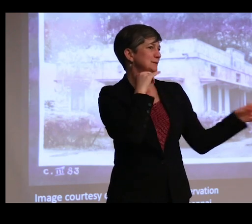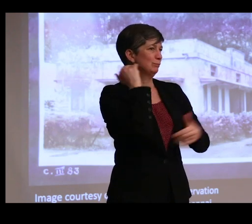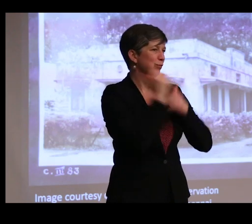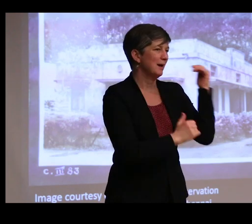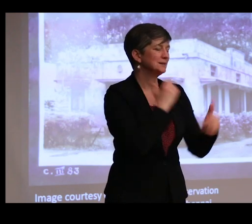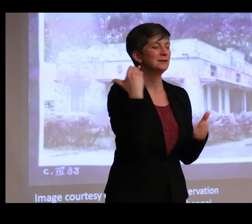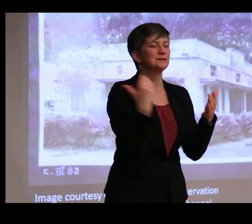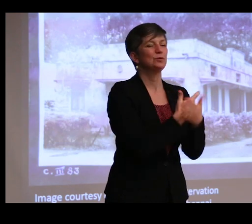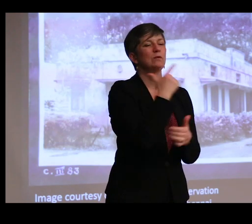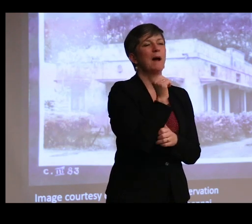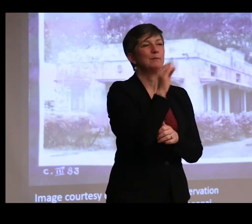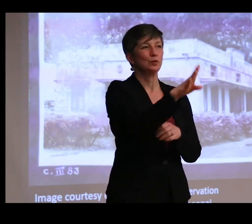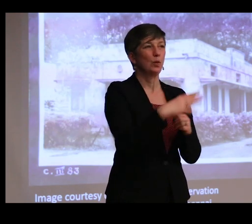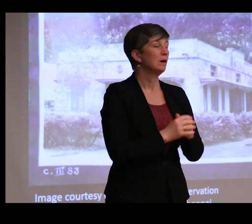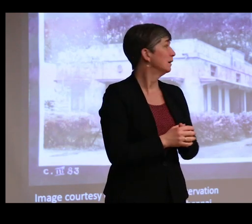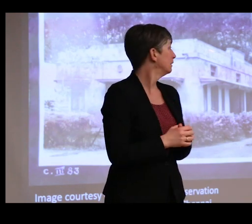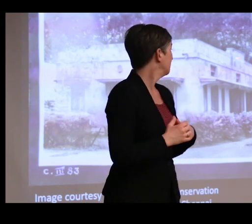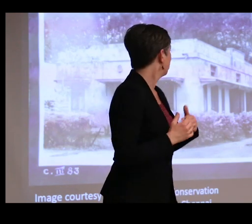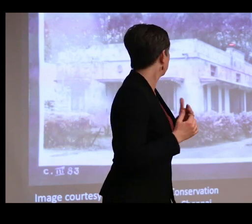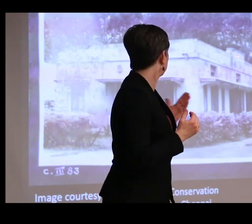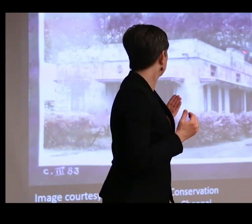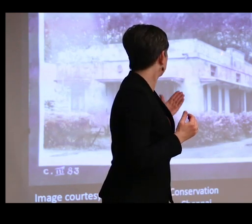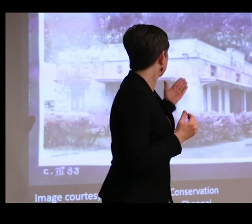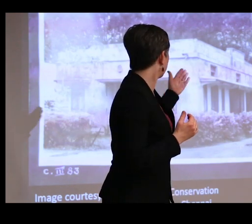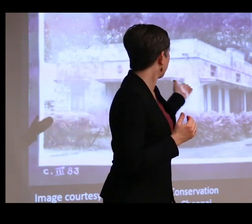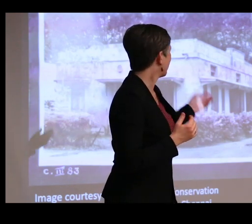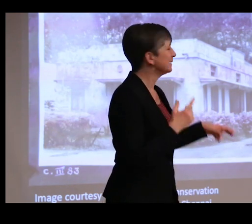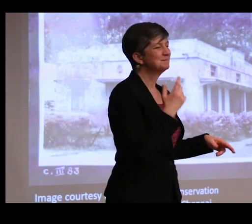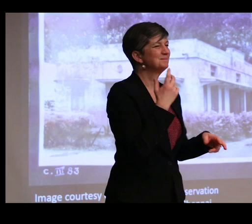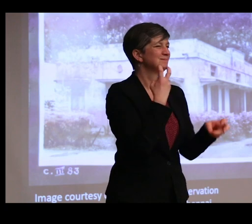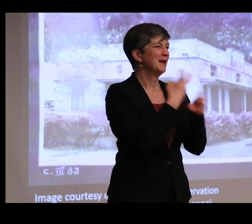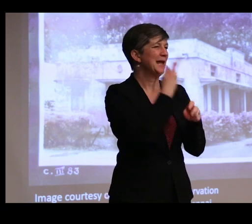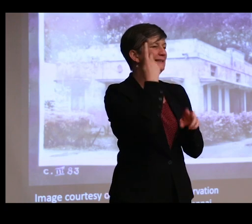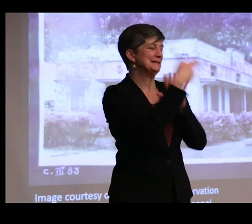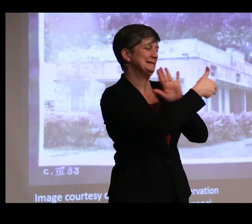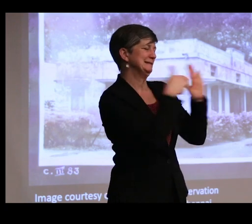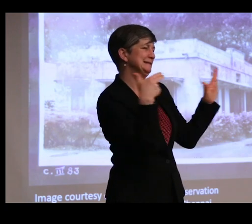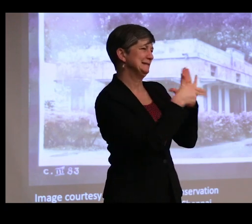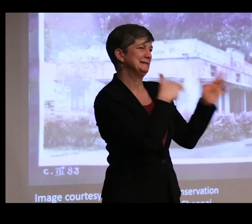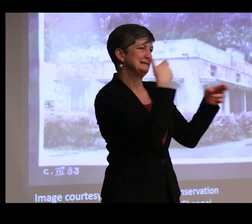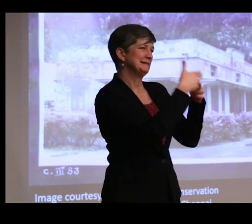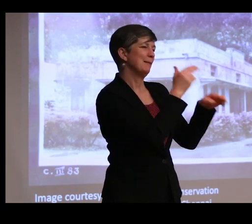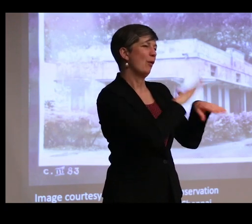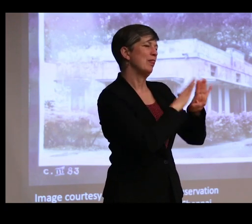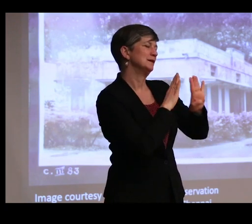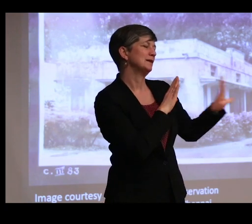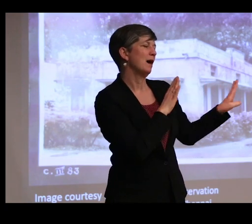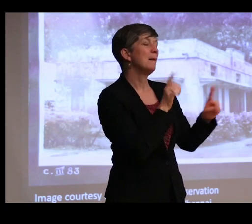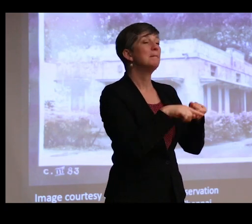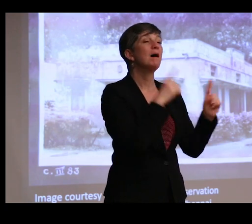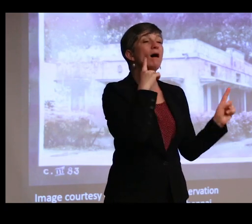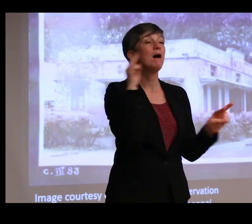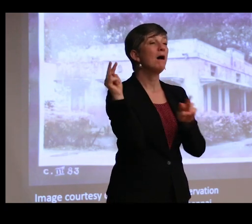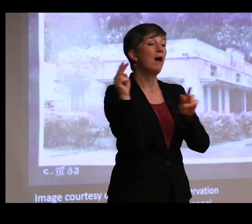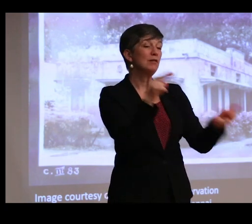I think you might-- probably not. It says "archaeological chemistry" on the side. And as I look at the plan--